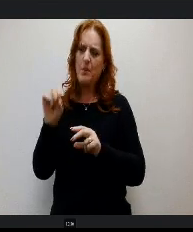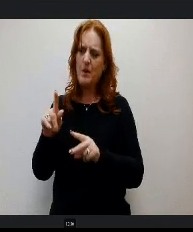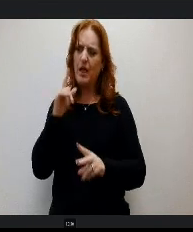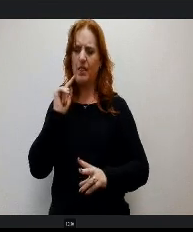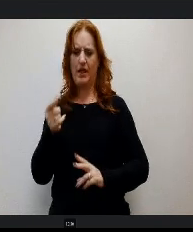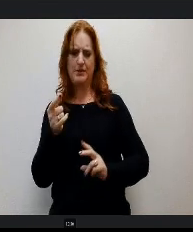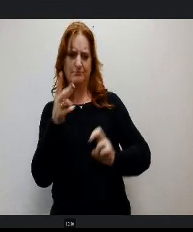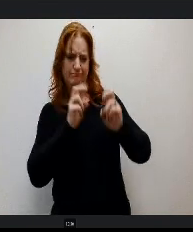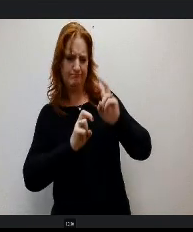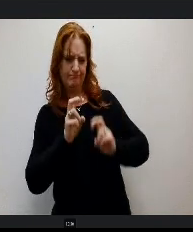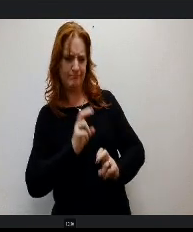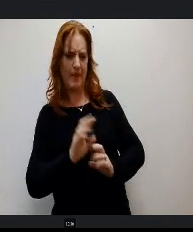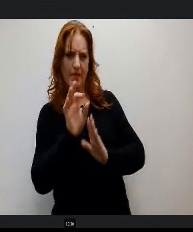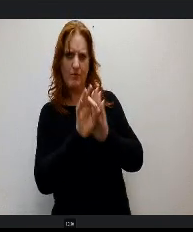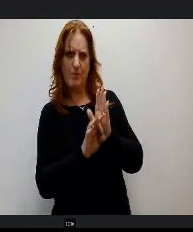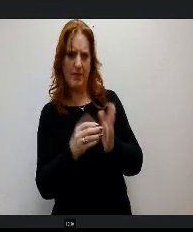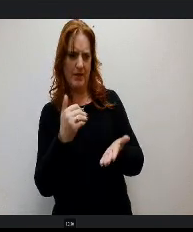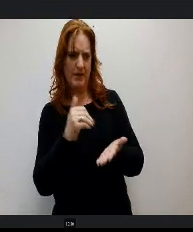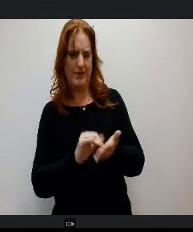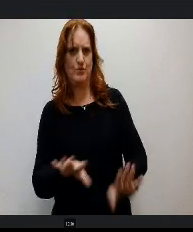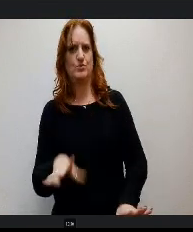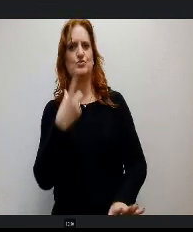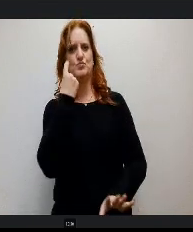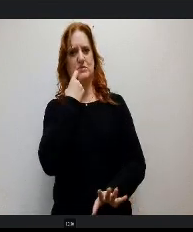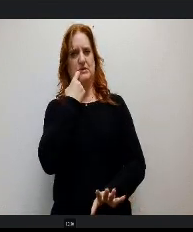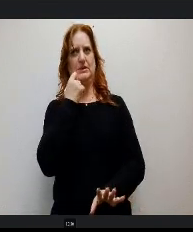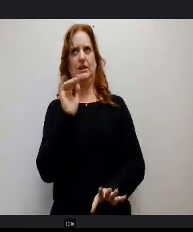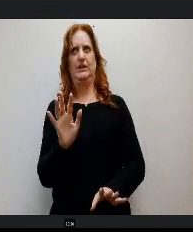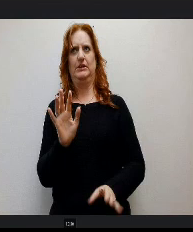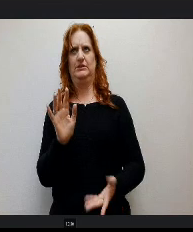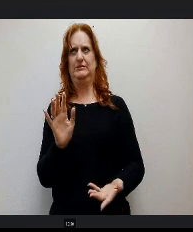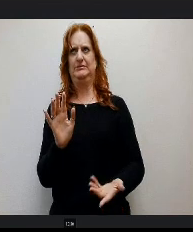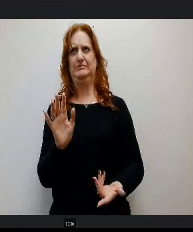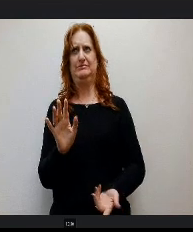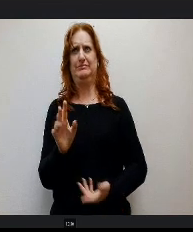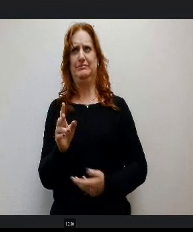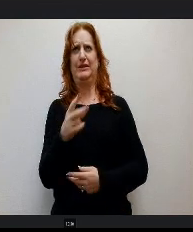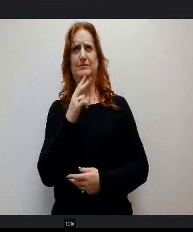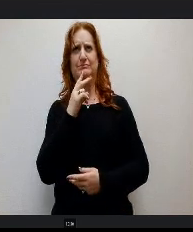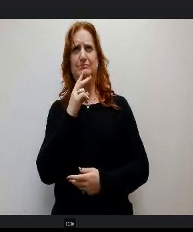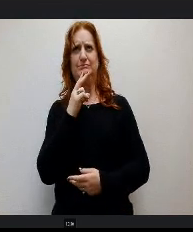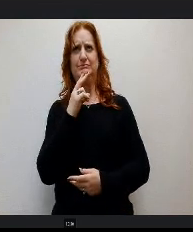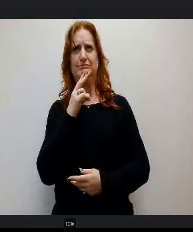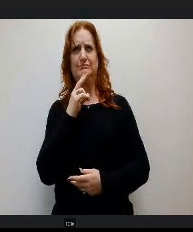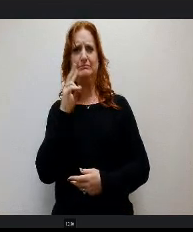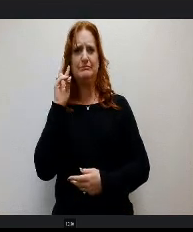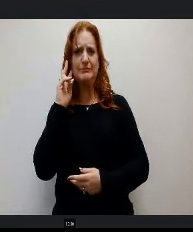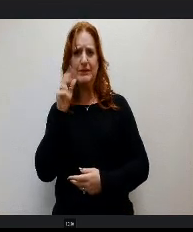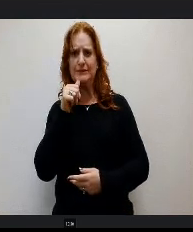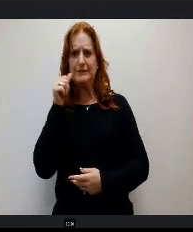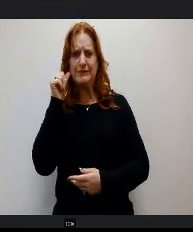So then just recently, like what, one or two days or one day ago, a couple days ago, they came out with another